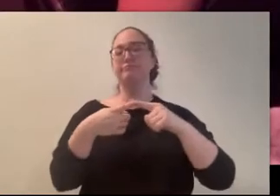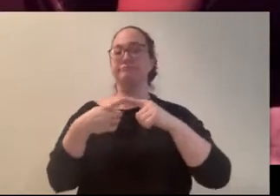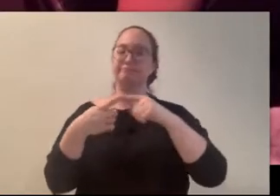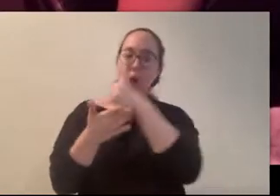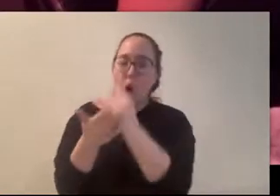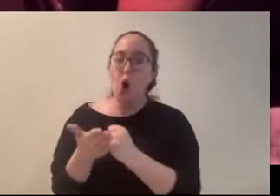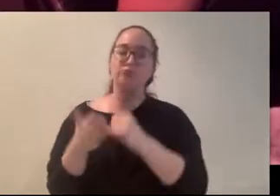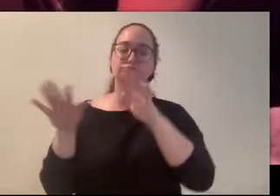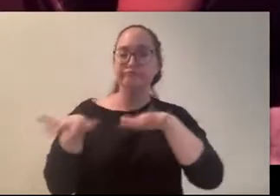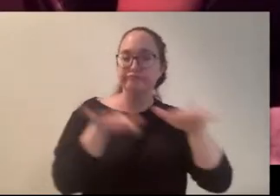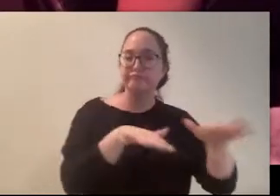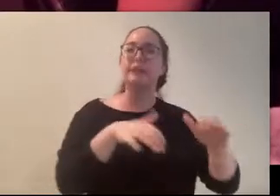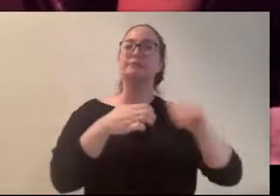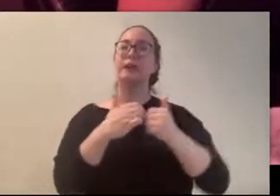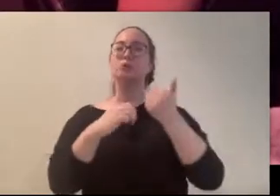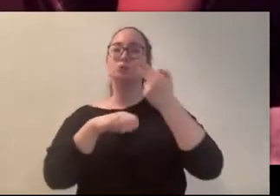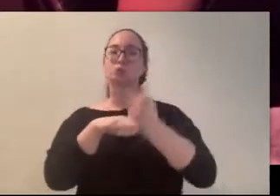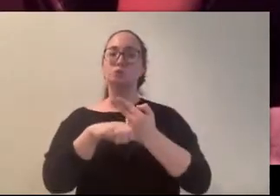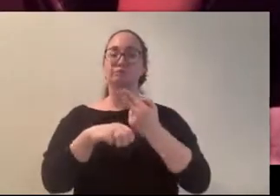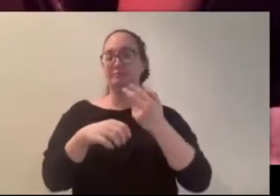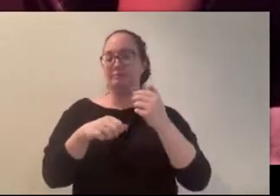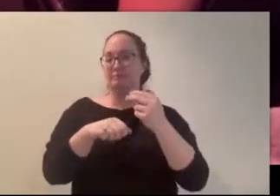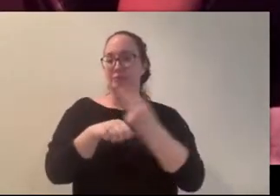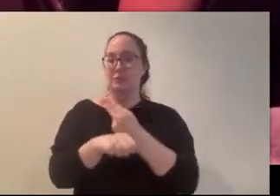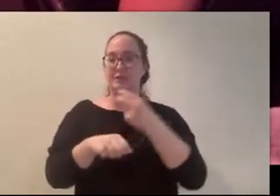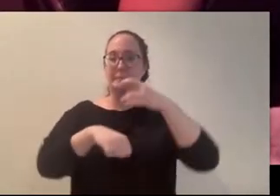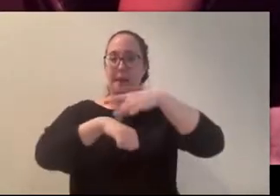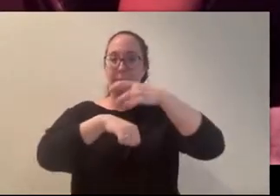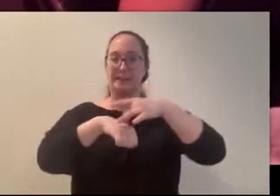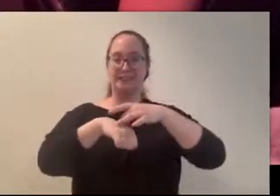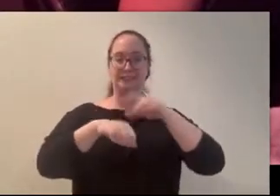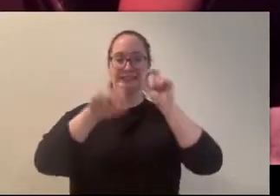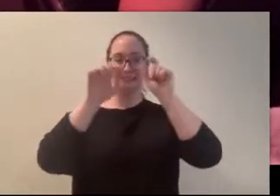um to help grow the channel. (Carly) Tom's not great at art so it's gonna be